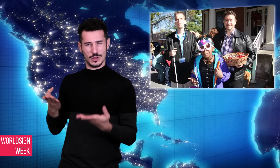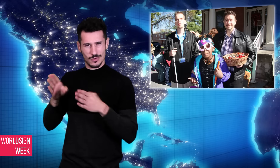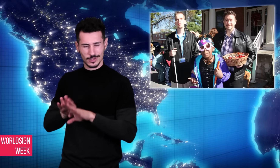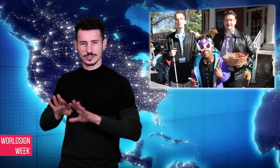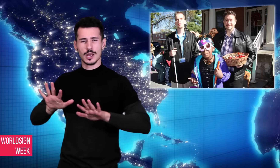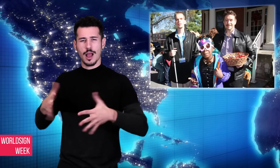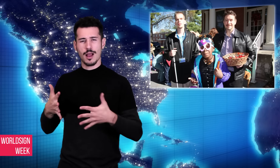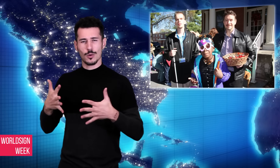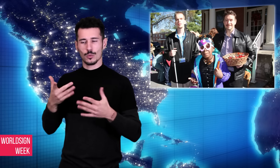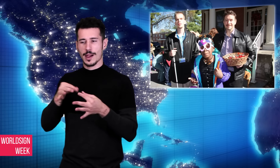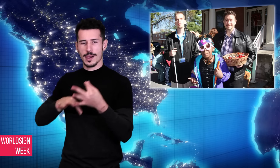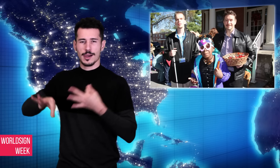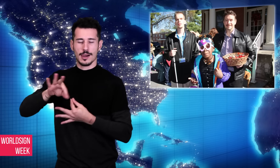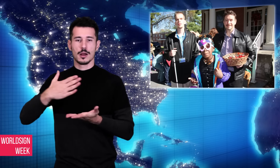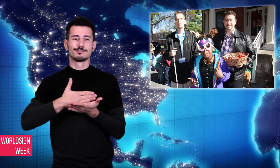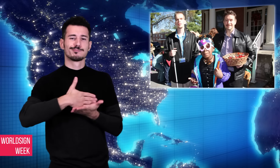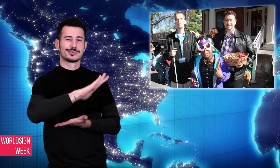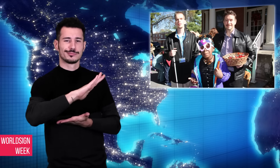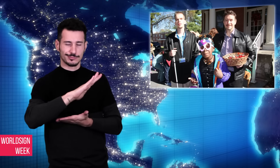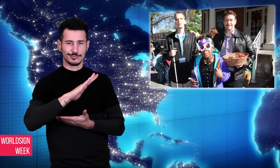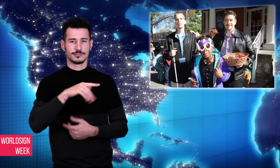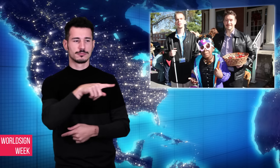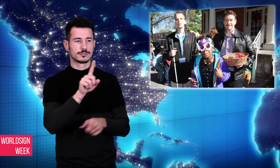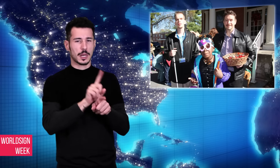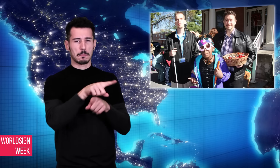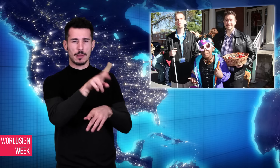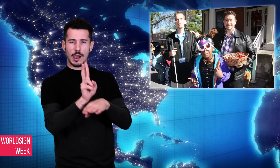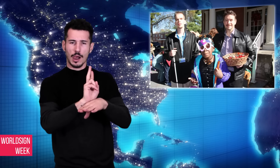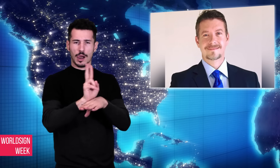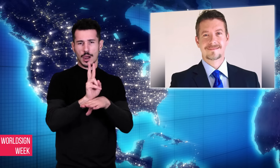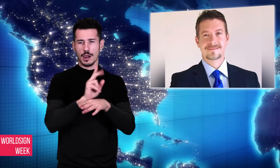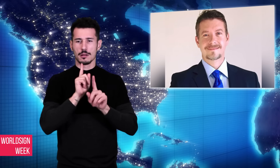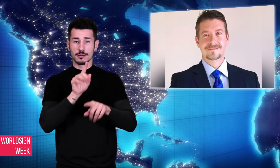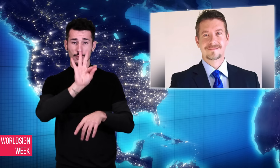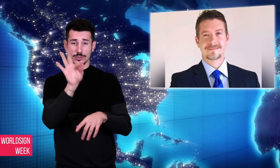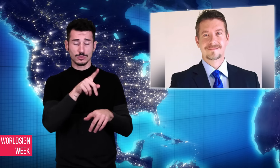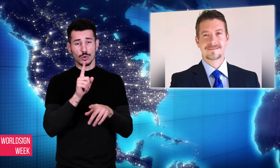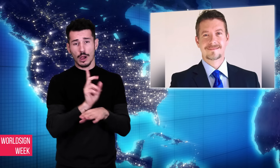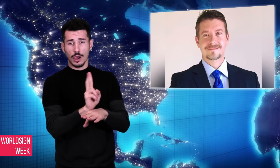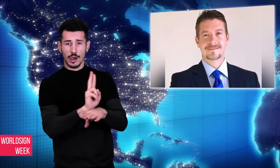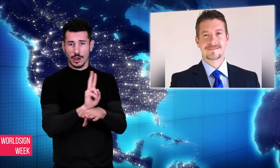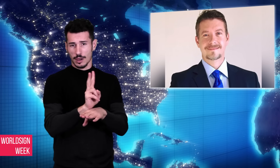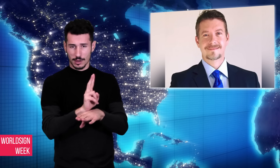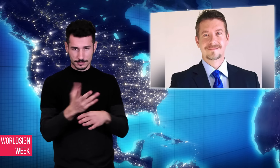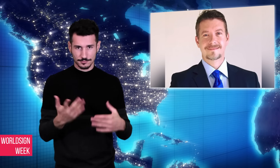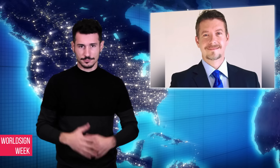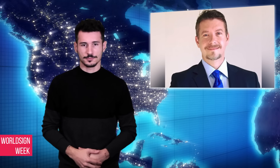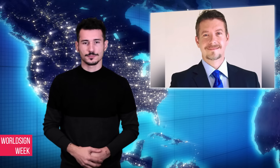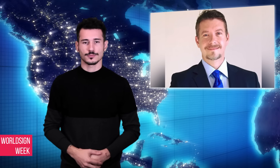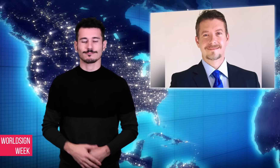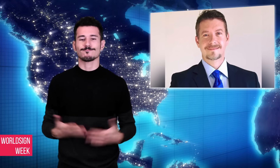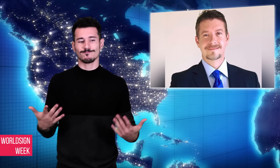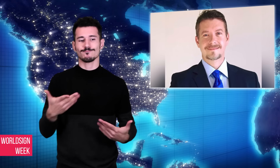schools, and that the hearing about Keller’s alleged untruthfulness was